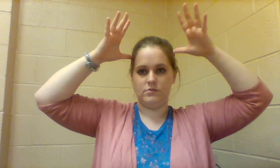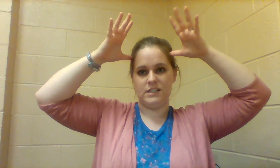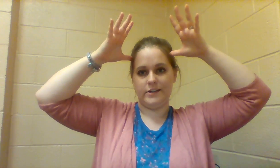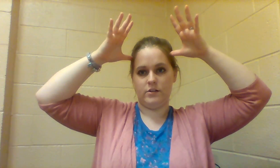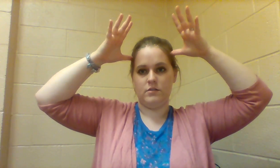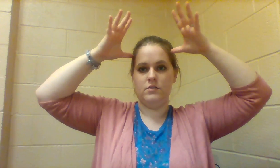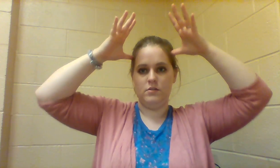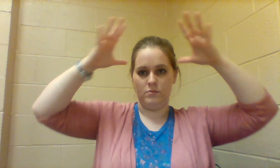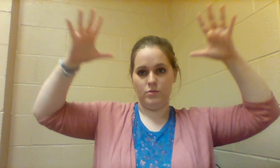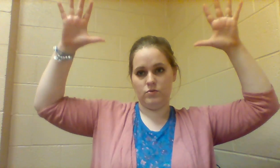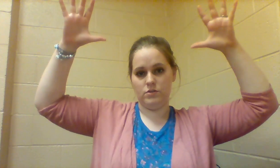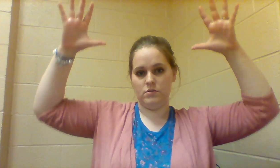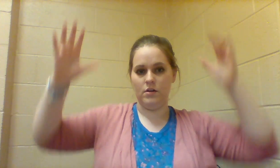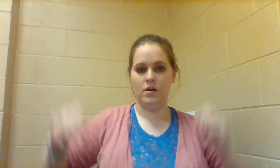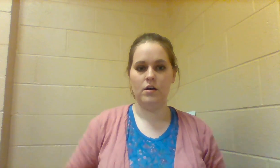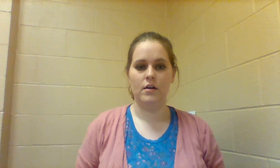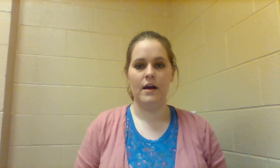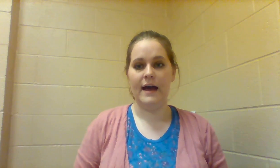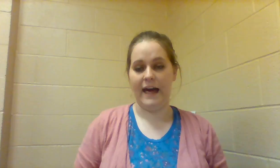so DEER, MOOSE